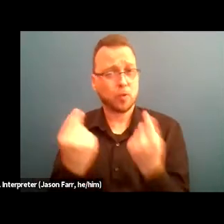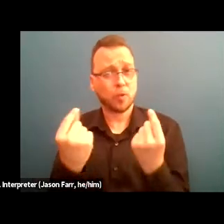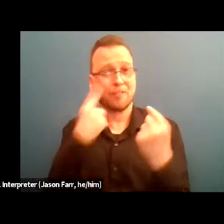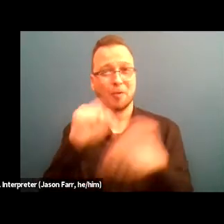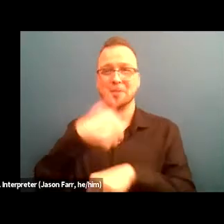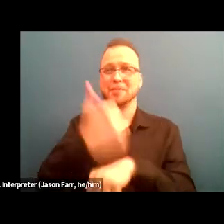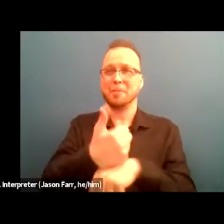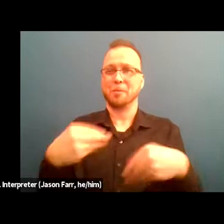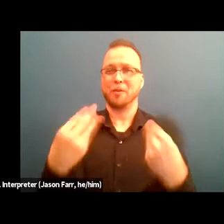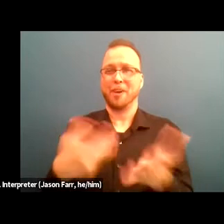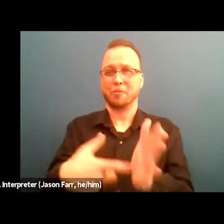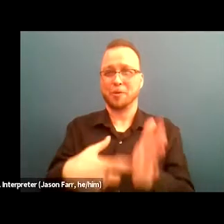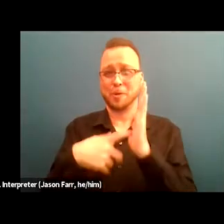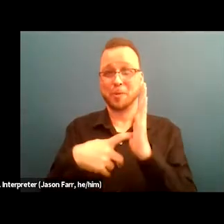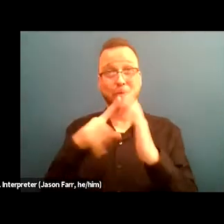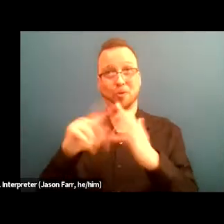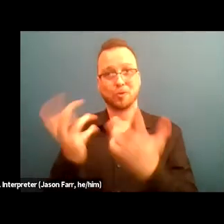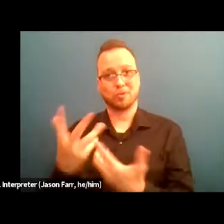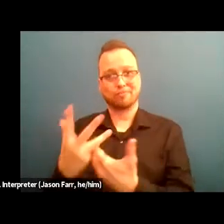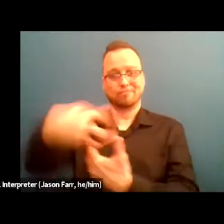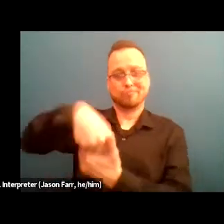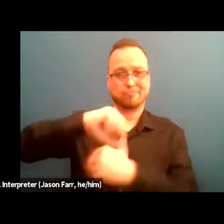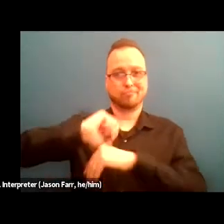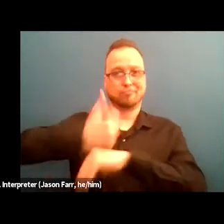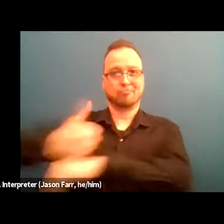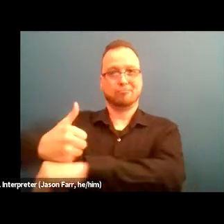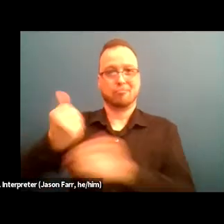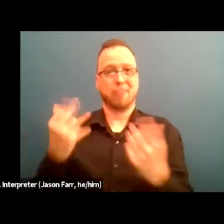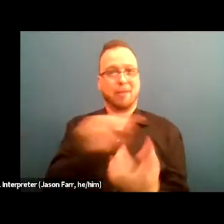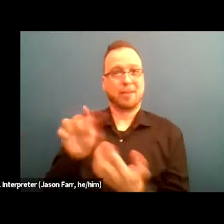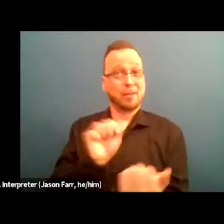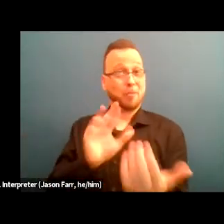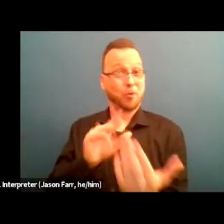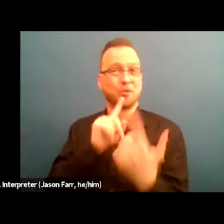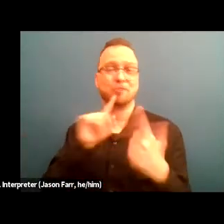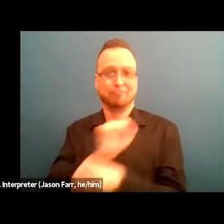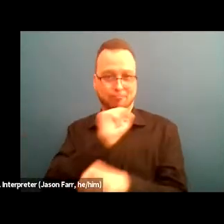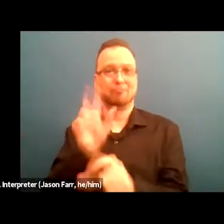for incorporating many of these approaches into practice. And finally, we were treated to presentations from Arizona's community